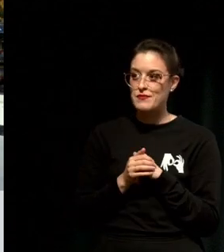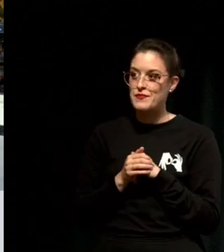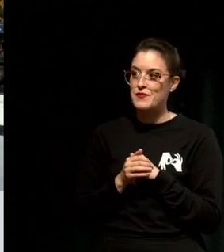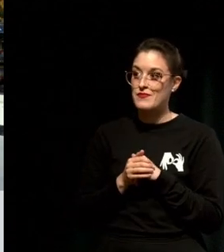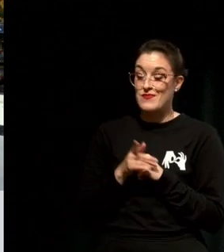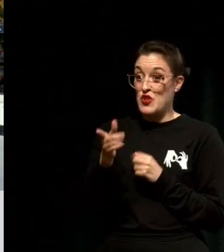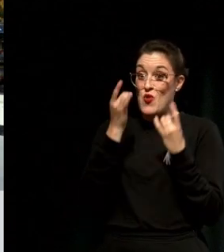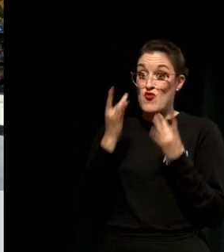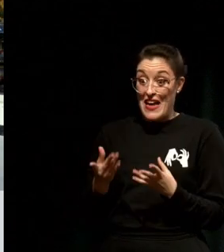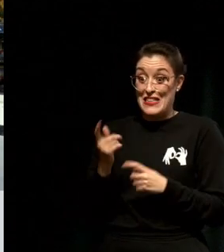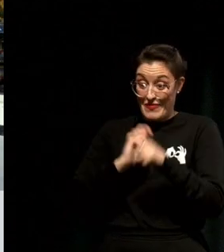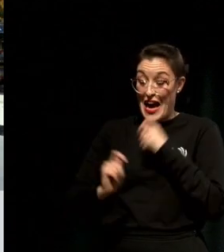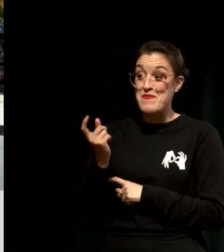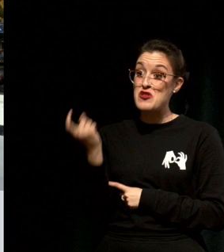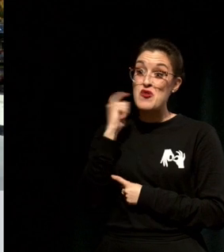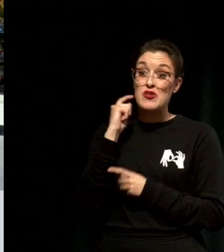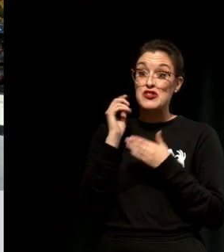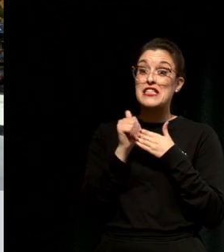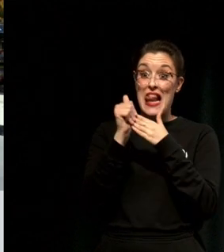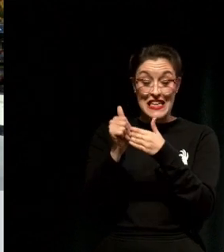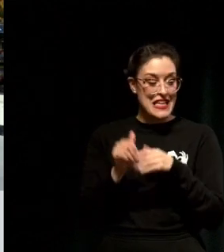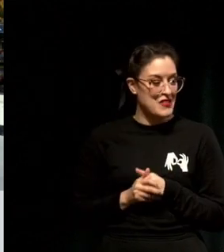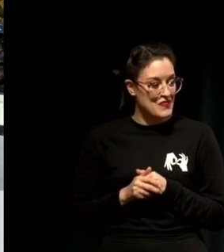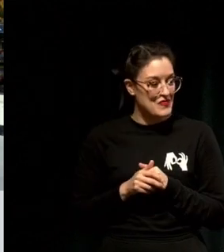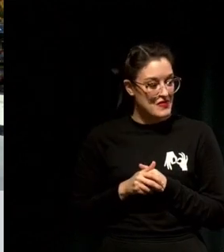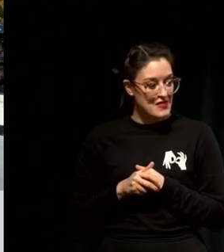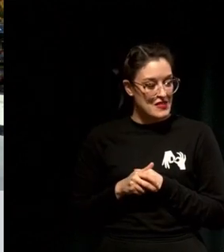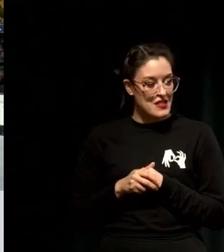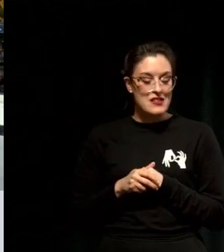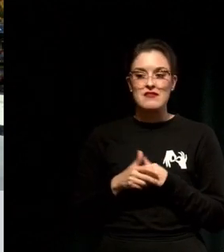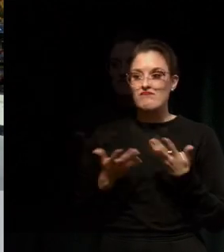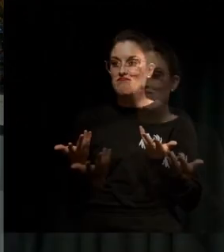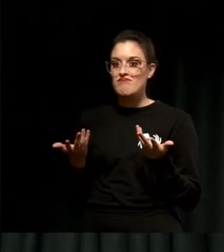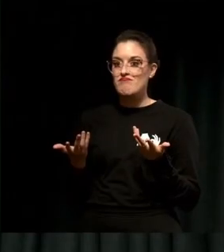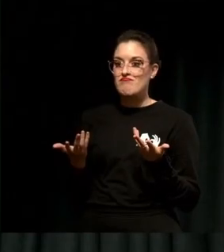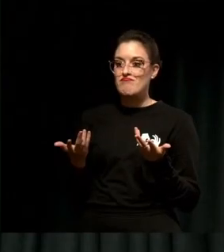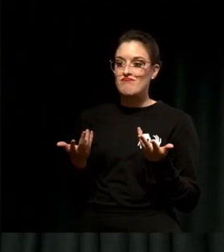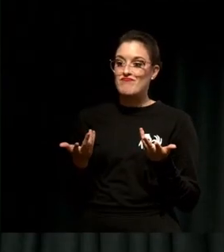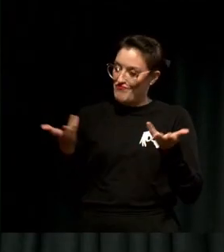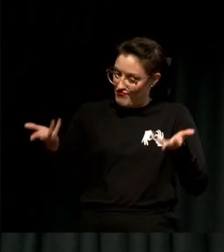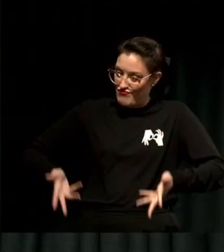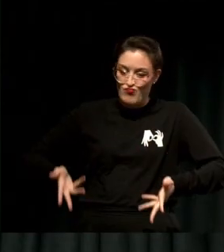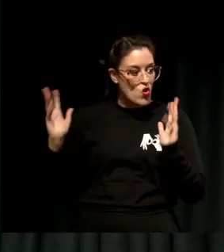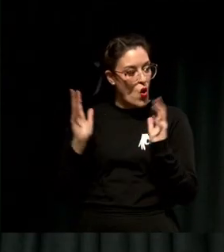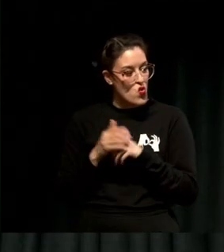Use these ideas to become successful sustainably. So go.